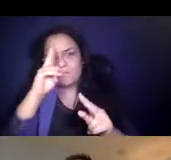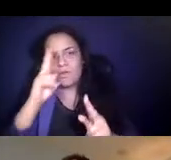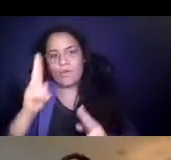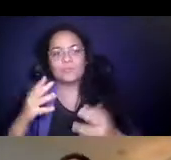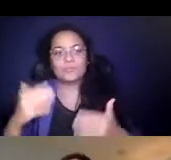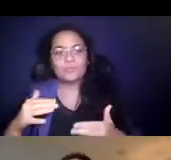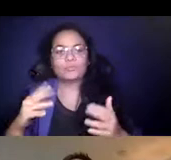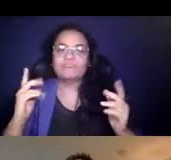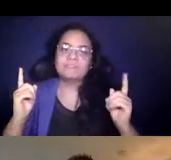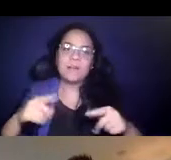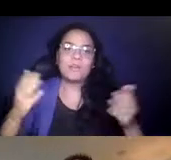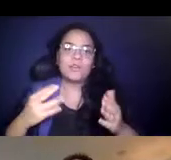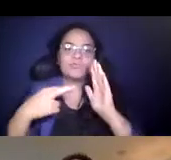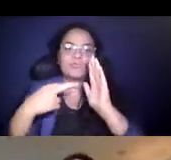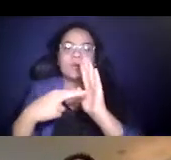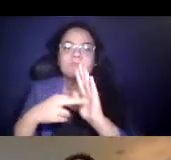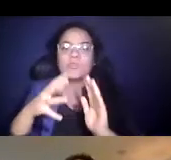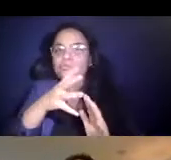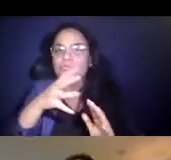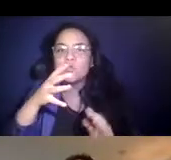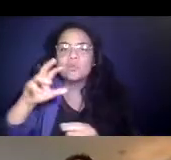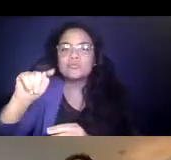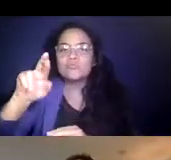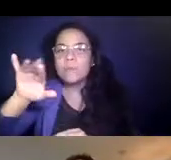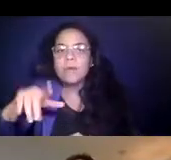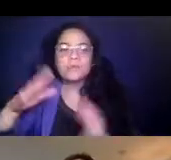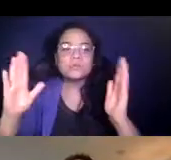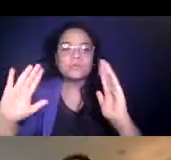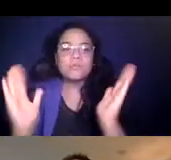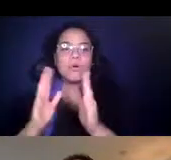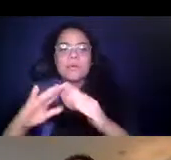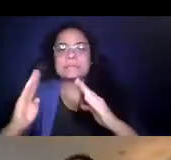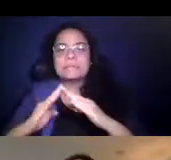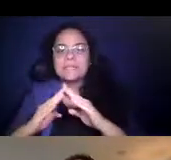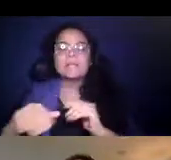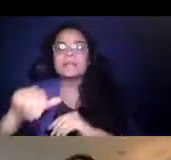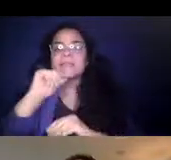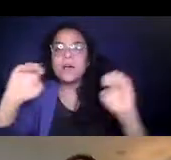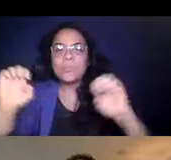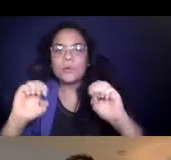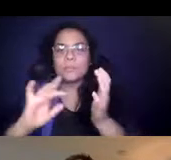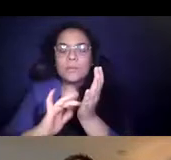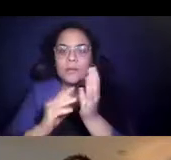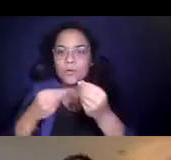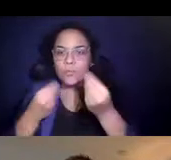here representing rural, tribal, small cities, 14:17:30 nonemergency medical providers, specialized